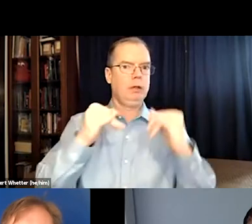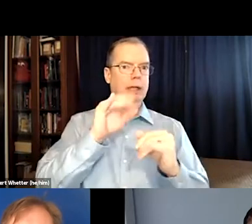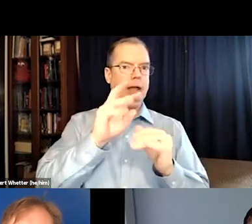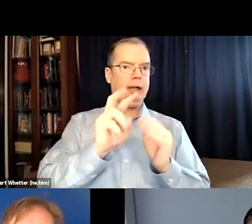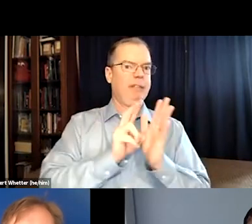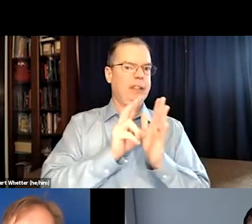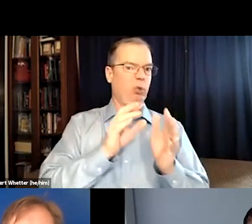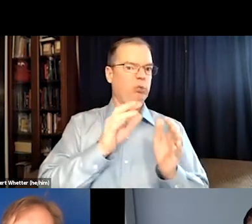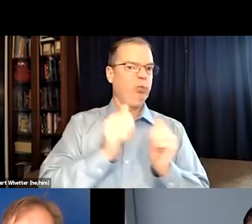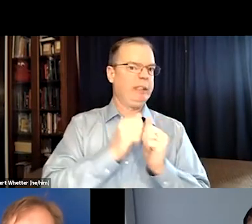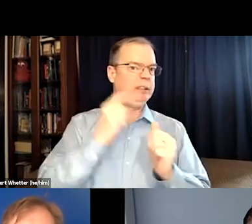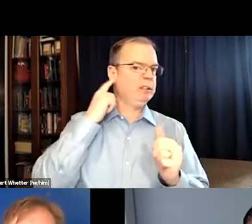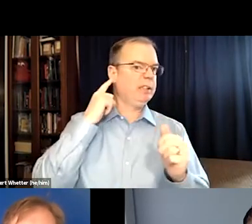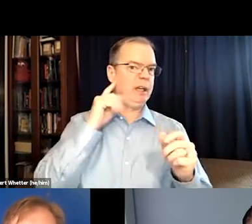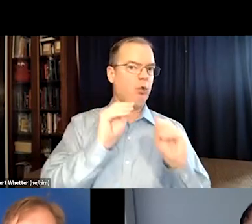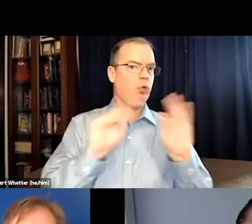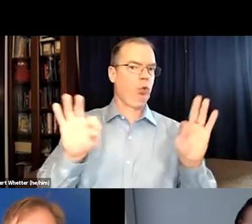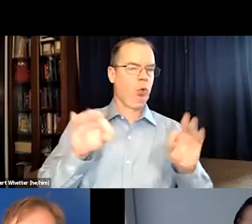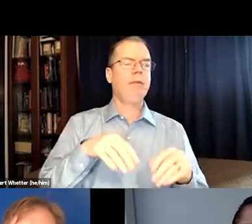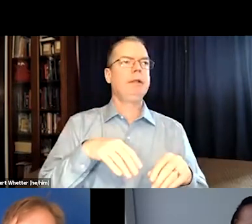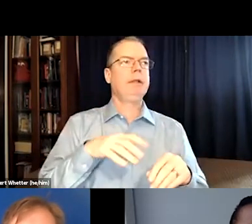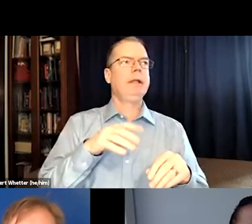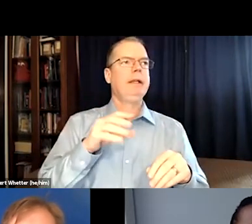there who watch online videos without sound.